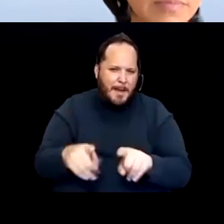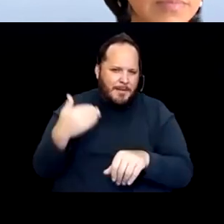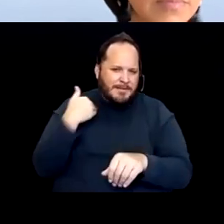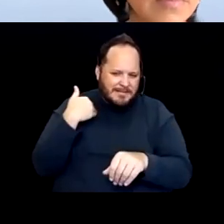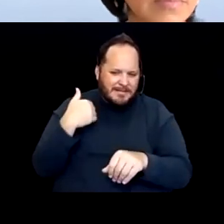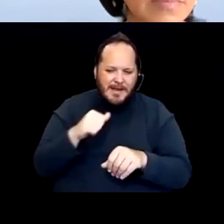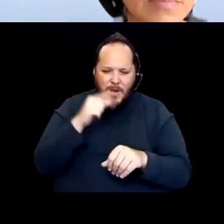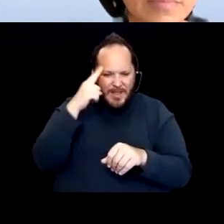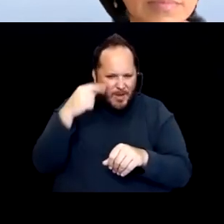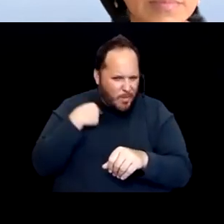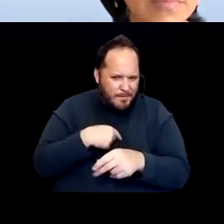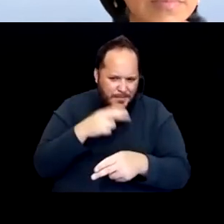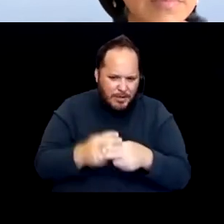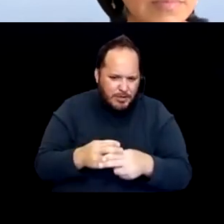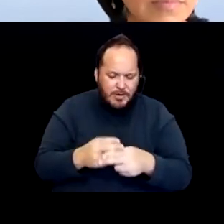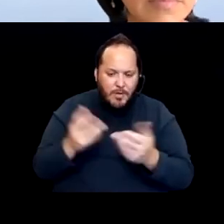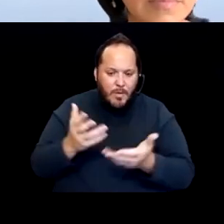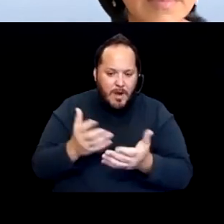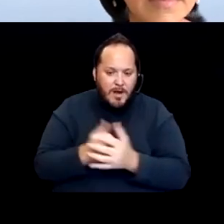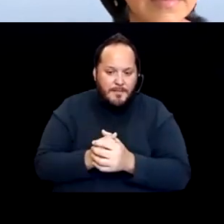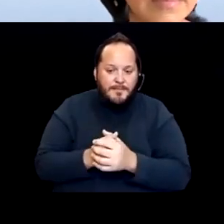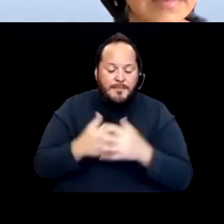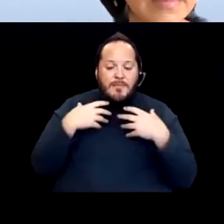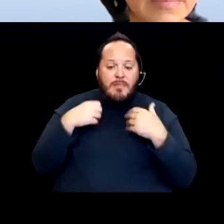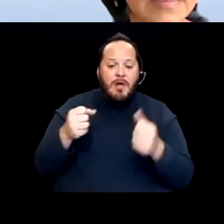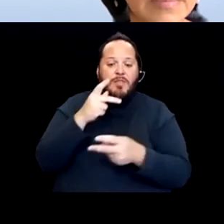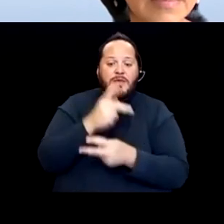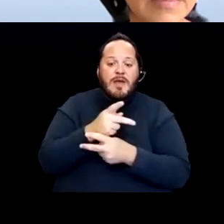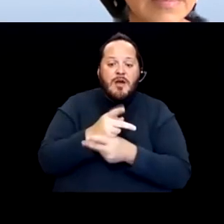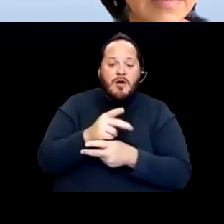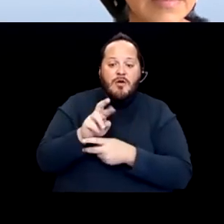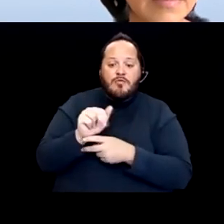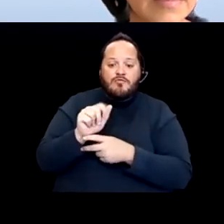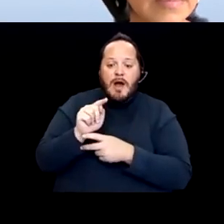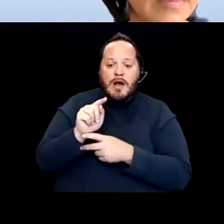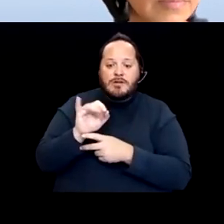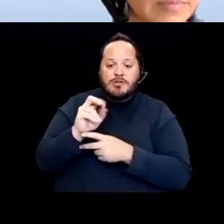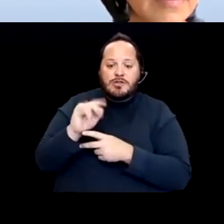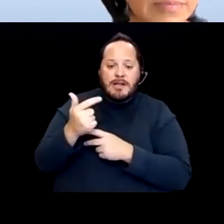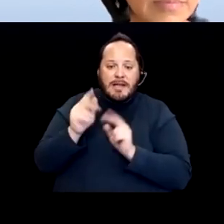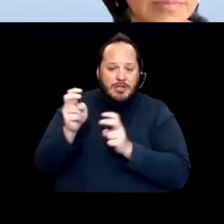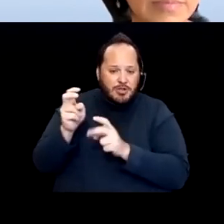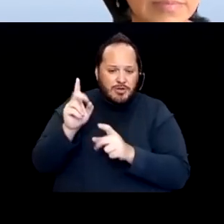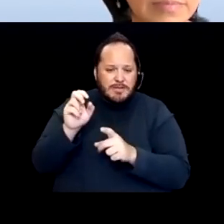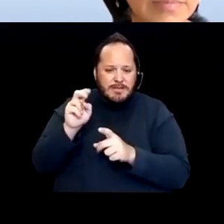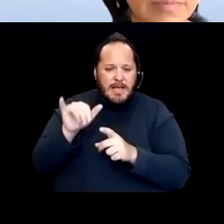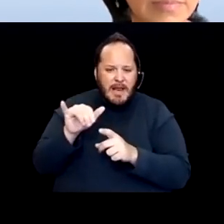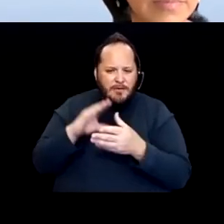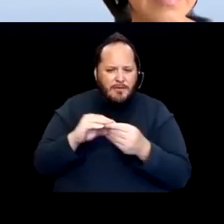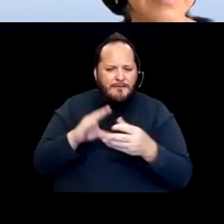which is post on the healthcare rationing issue that Denny referenced that happened back in April